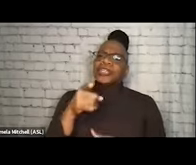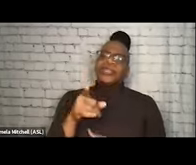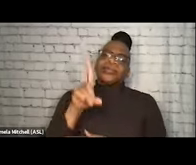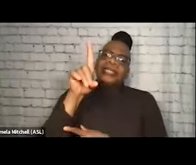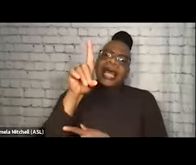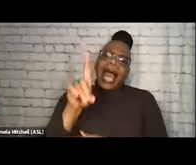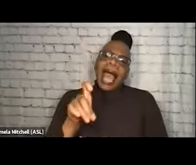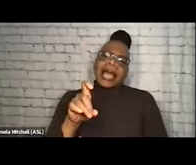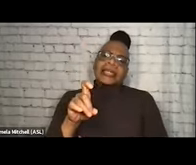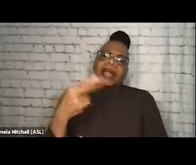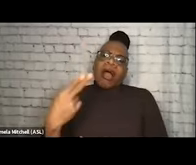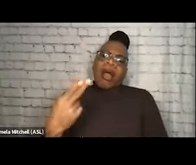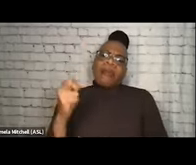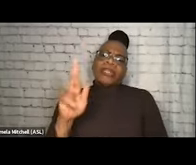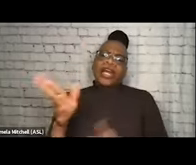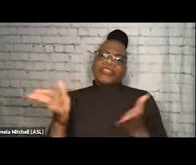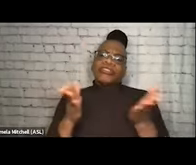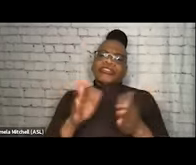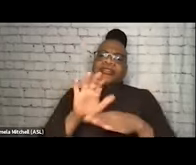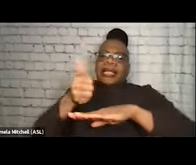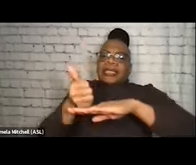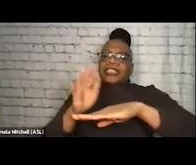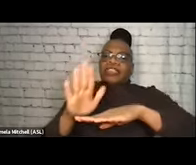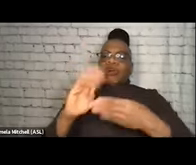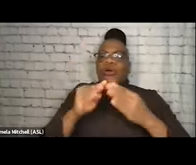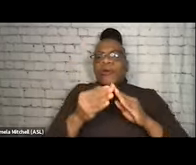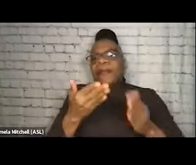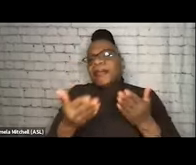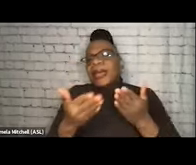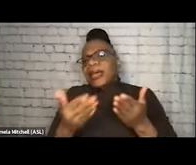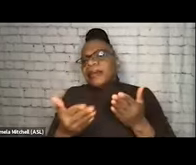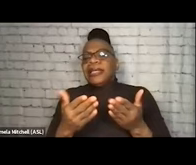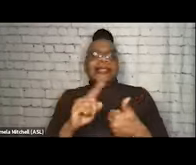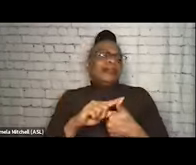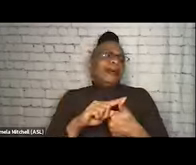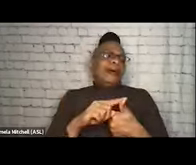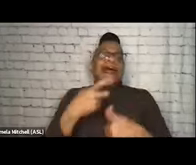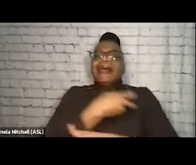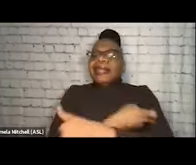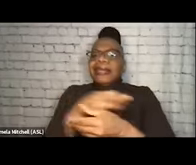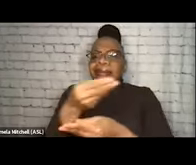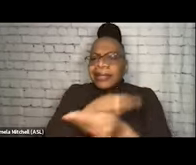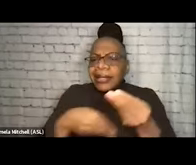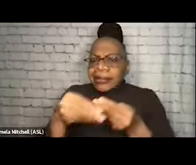the harm reduction services that exist in your community, whether it's naloxone, it's needle exchange, it's low-threshold shelter or housing.